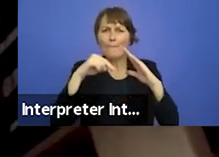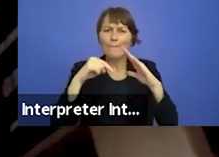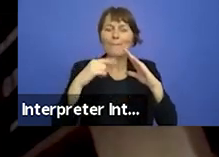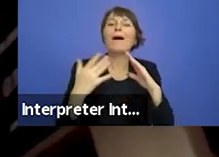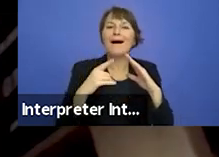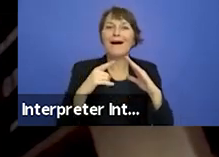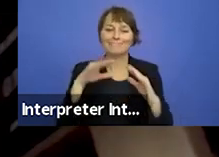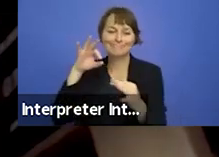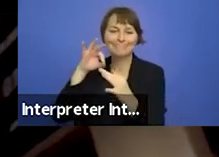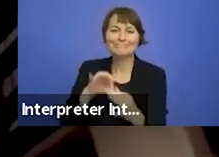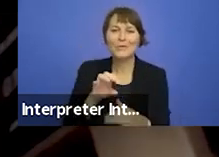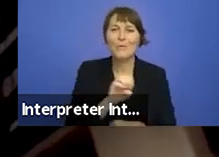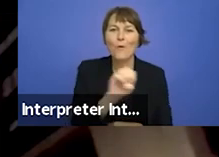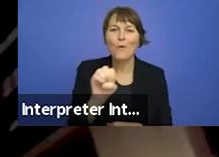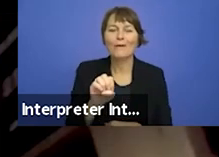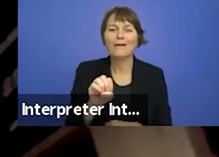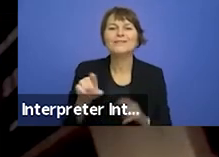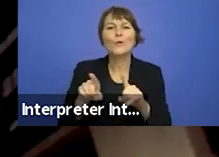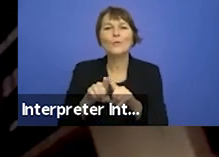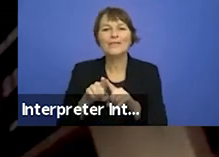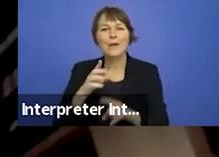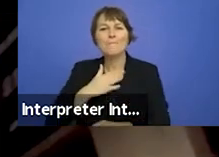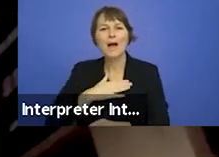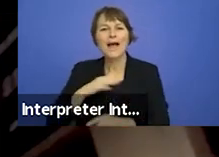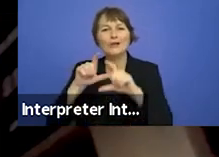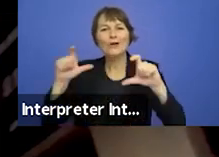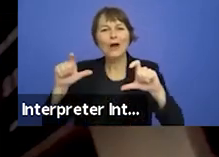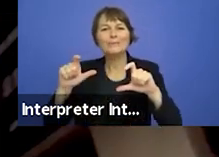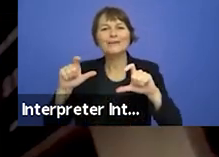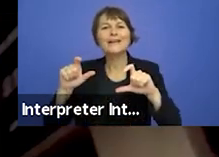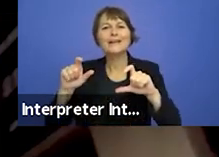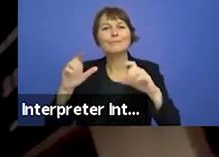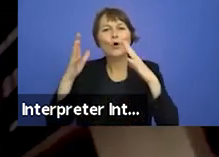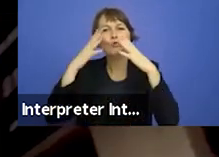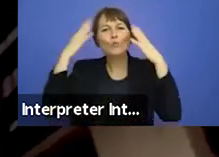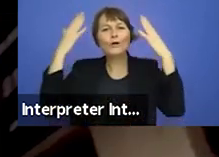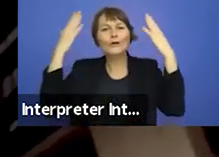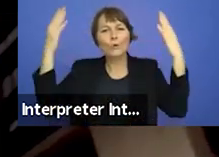Company and all the artists involved I am trying to find a way that this work can survive.